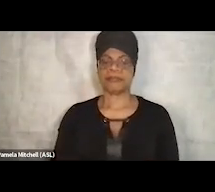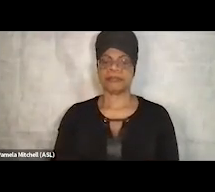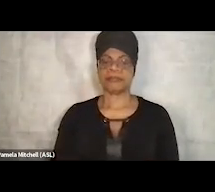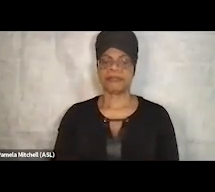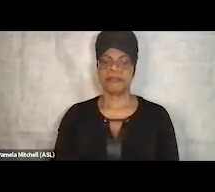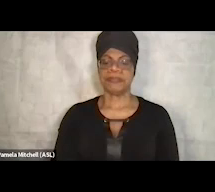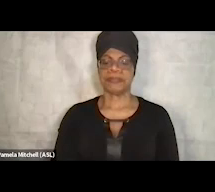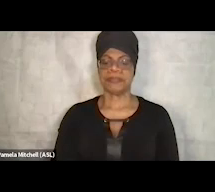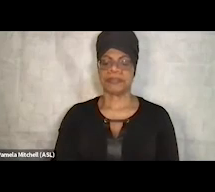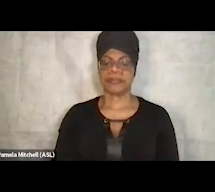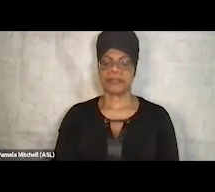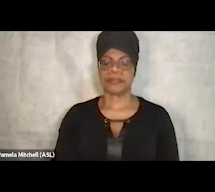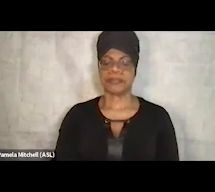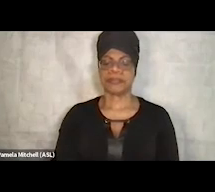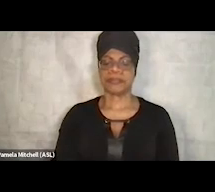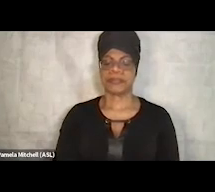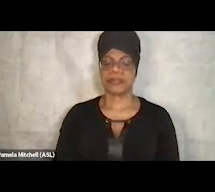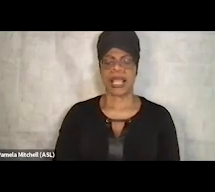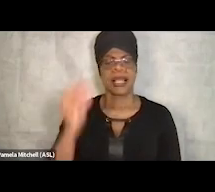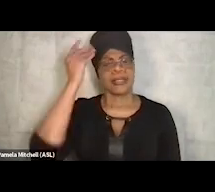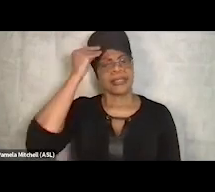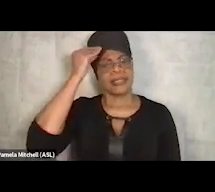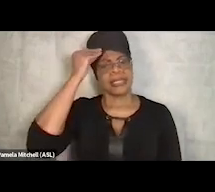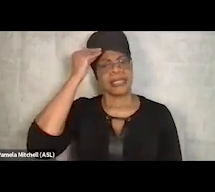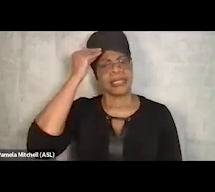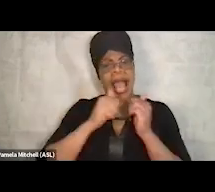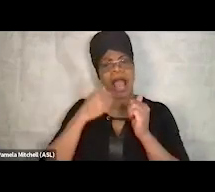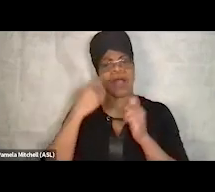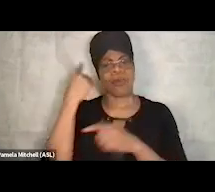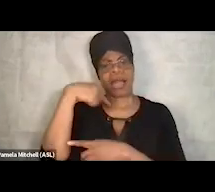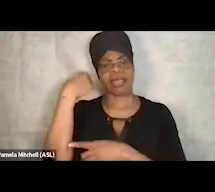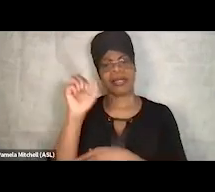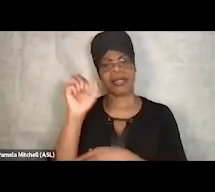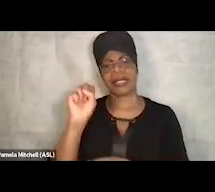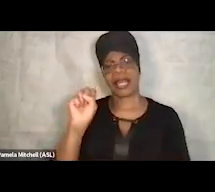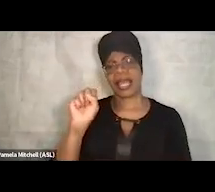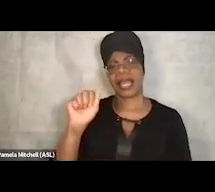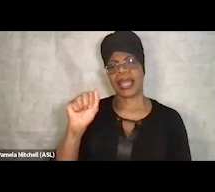So as we think about how that looked at Aspire with that partnership that Darrell described,